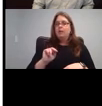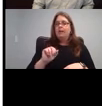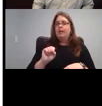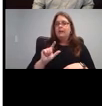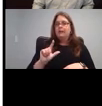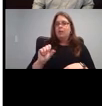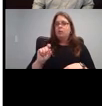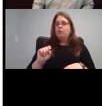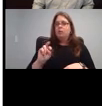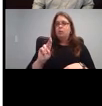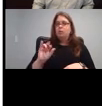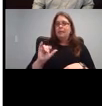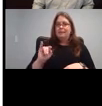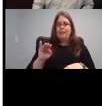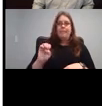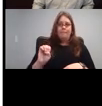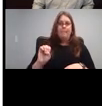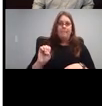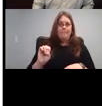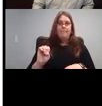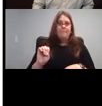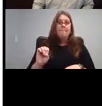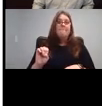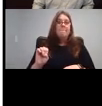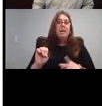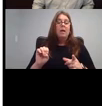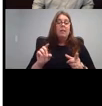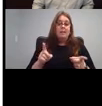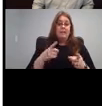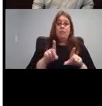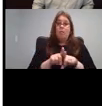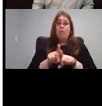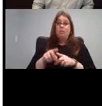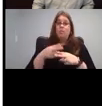Here's one called ASL ebooks and resources for deaf kids.